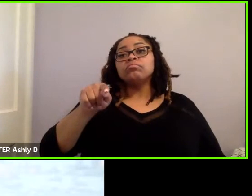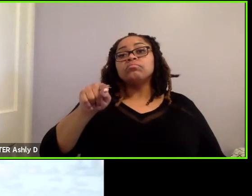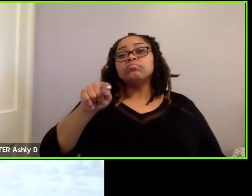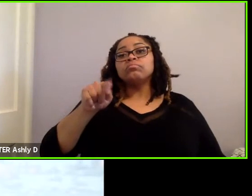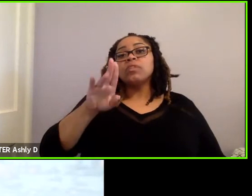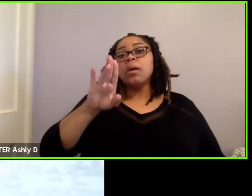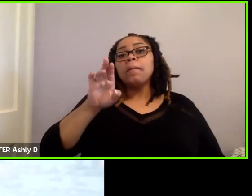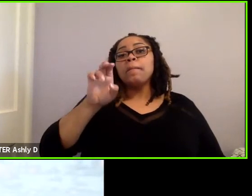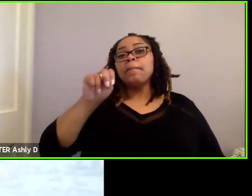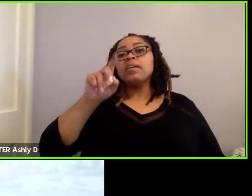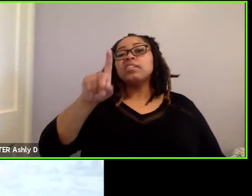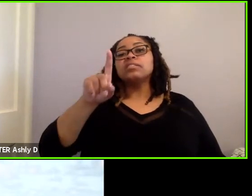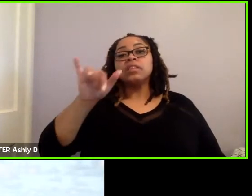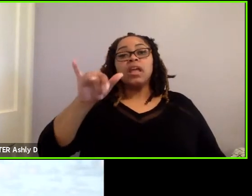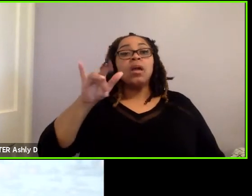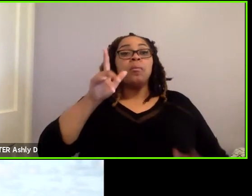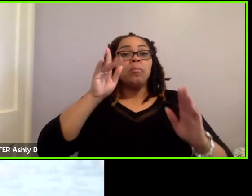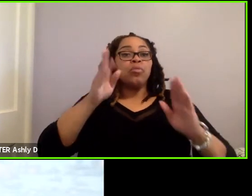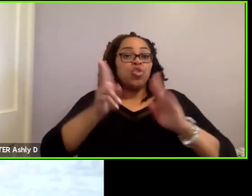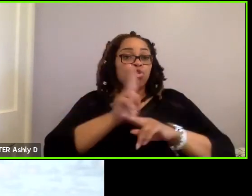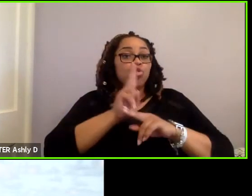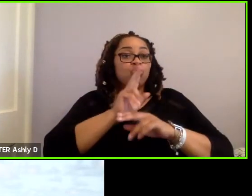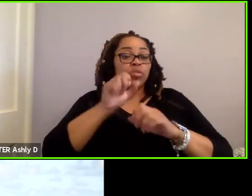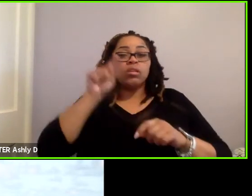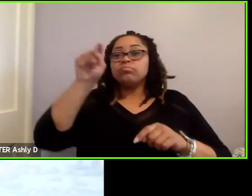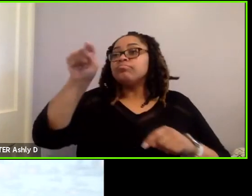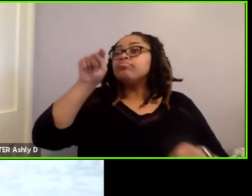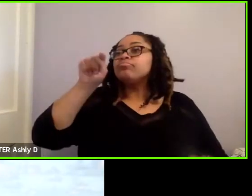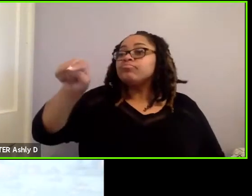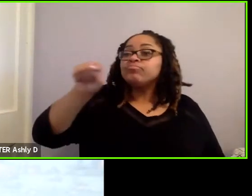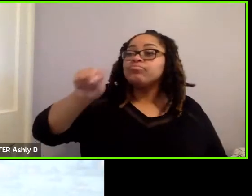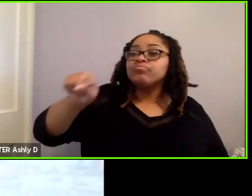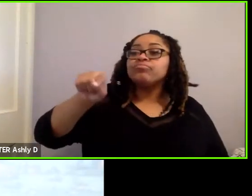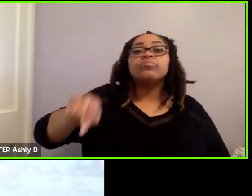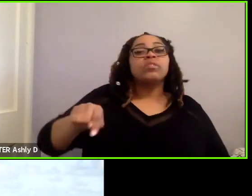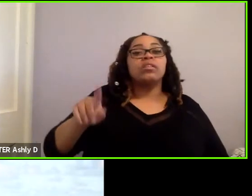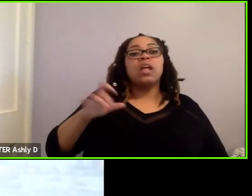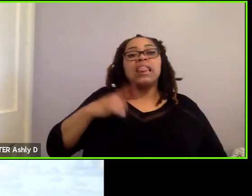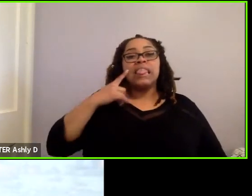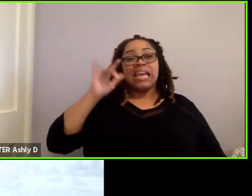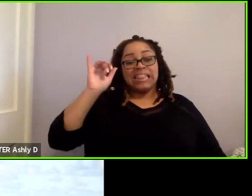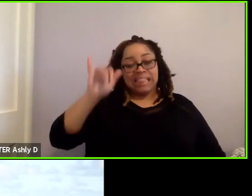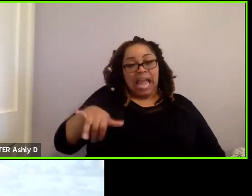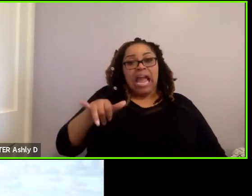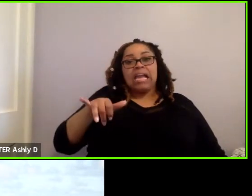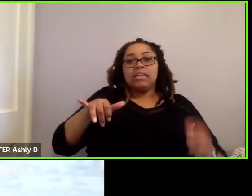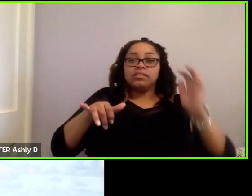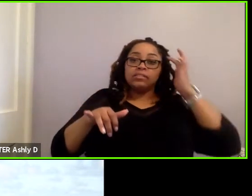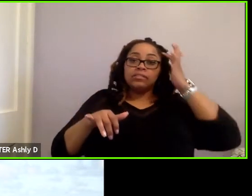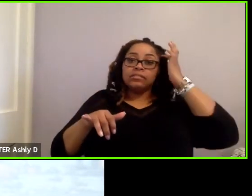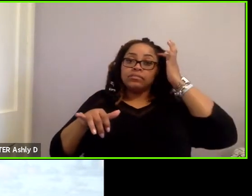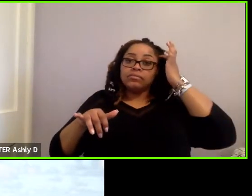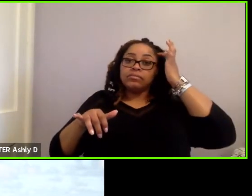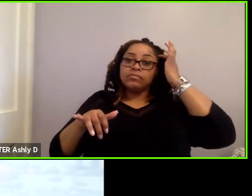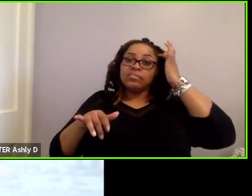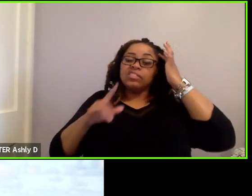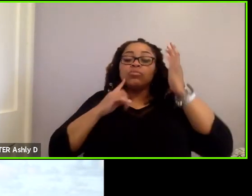that the operator could, the user could press. And that, I think would probably solve the